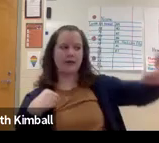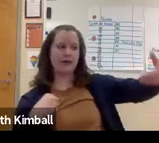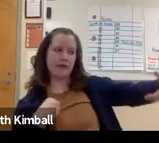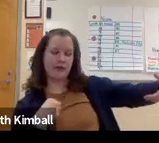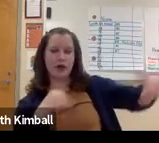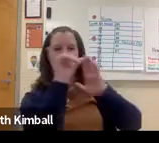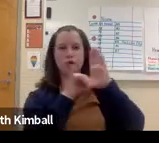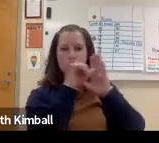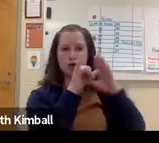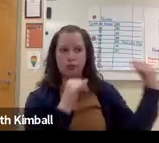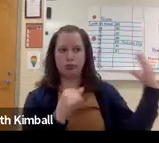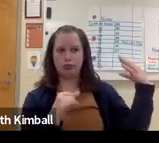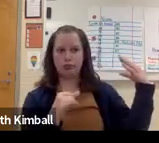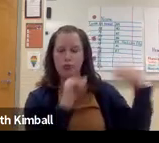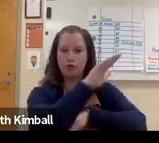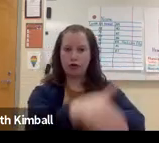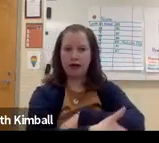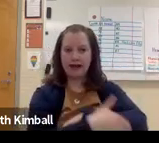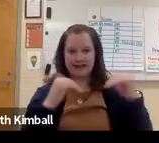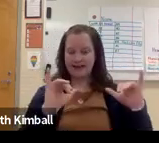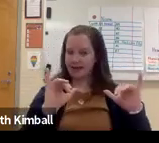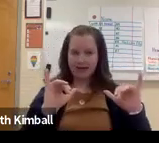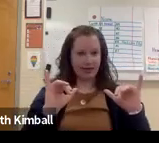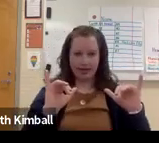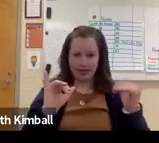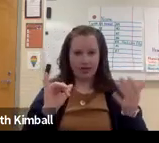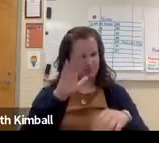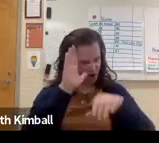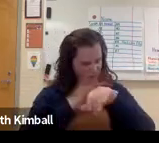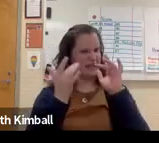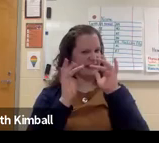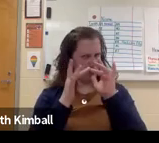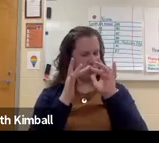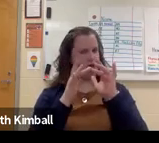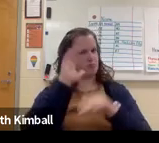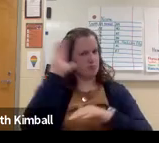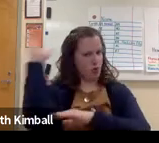And then they put that down and then they're watching YouTube videos while they're laying in bed.